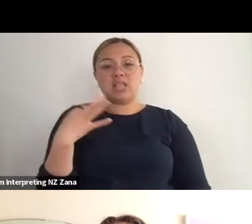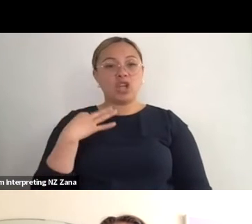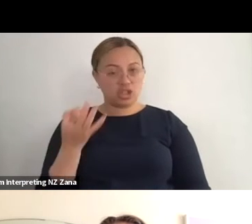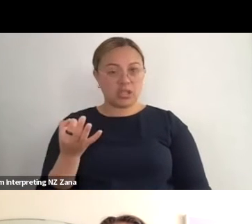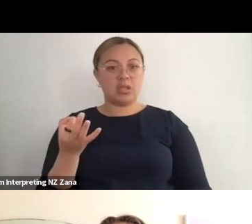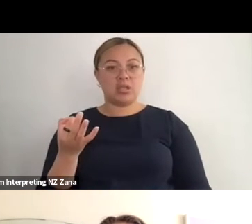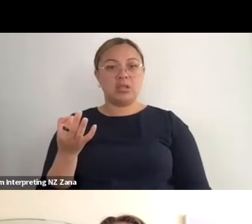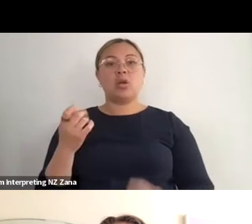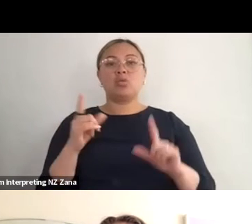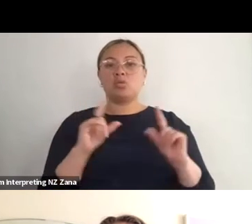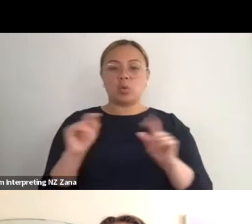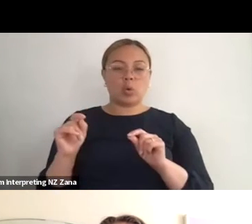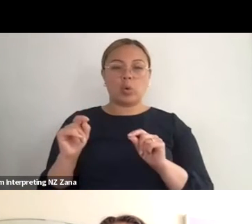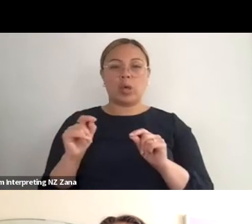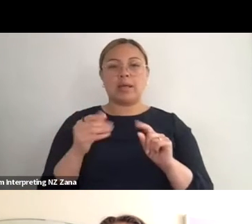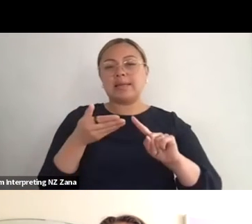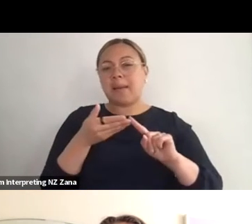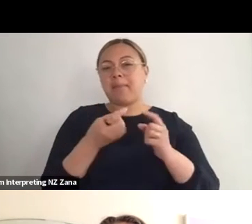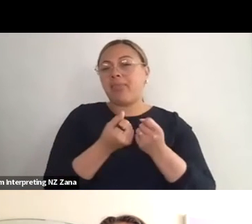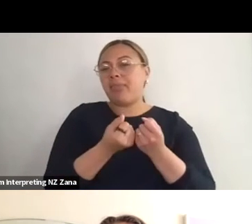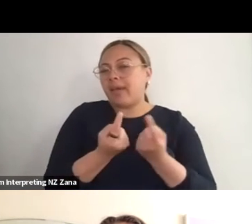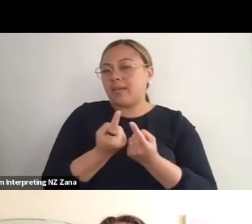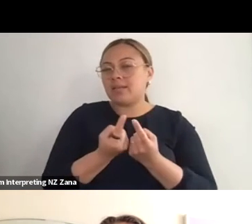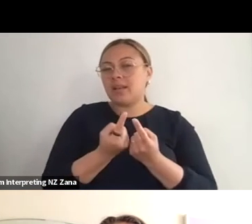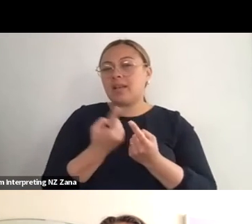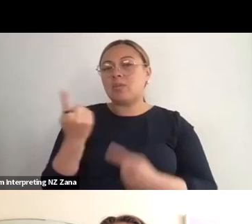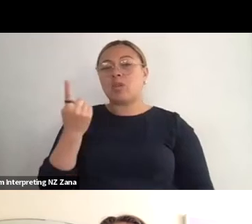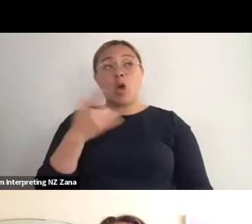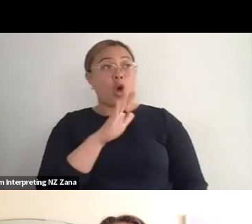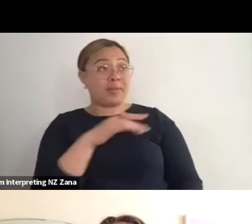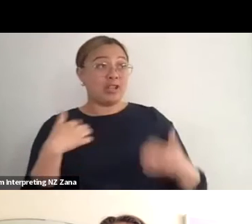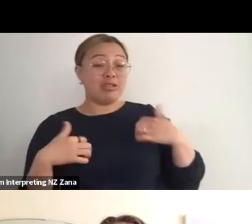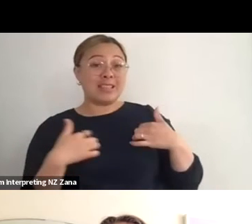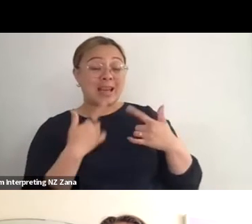or people ask me would you be interested in making work for children, and they're kind of like my